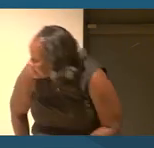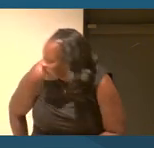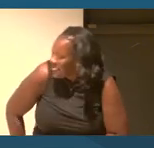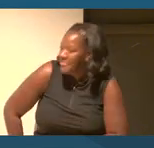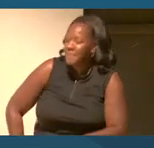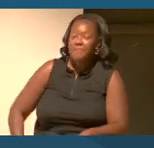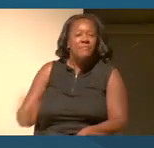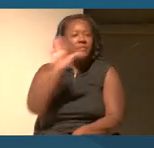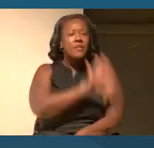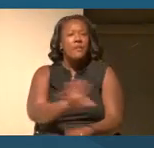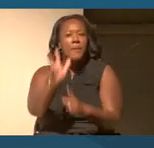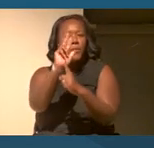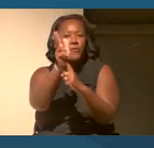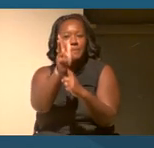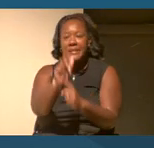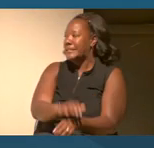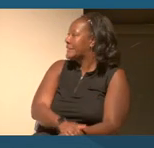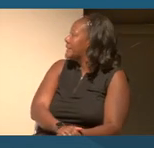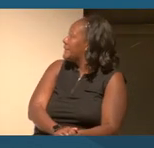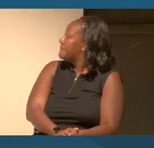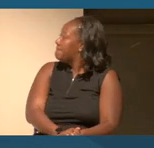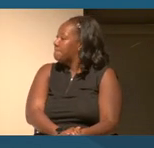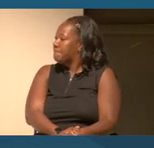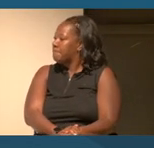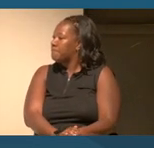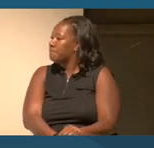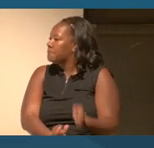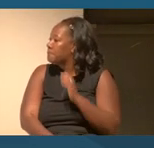(VIDEO PLAYS) NARRATOR: Everyone has a racial identity.